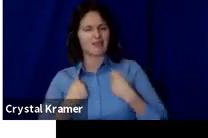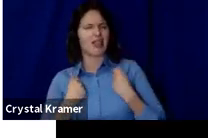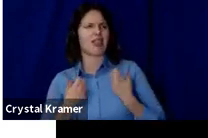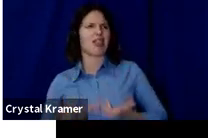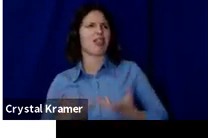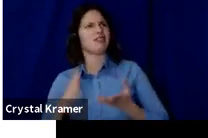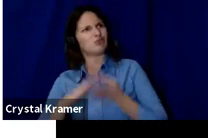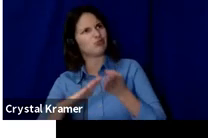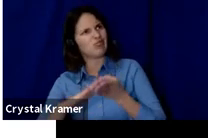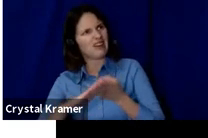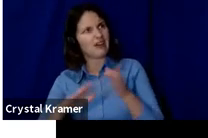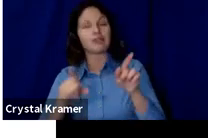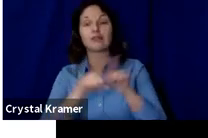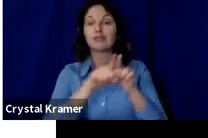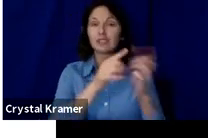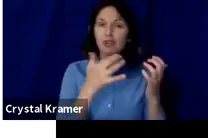audience can get fatigued.